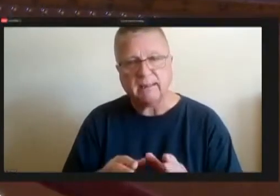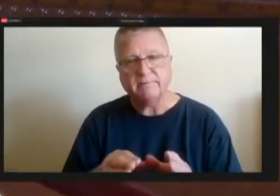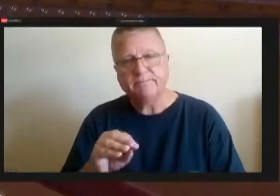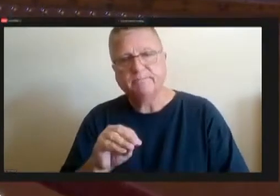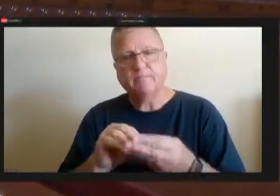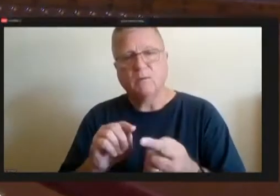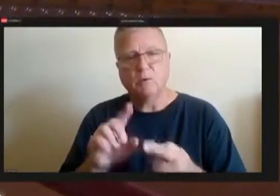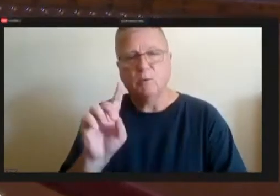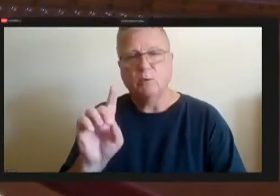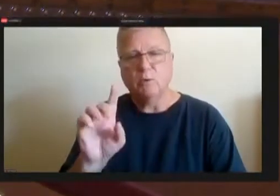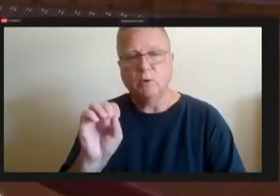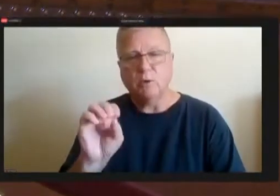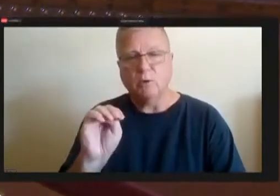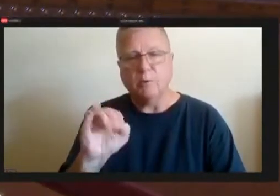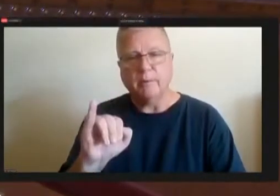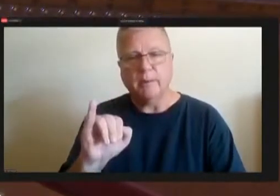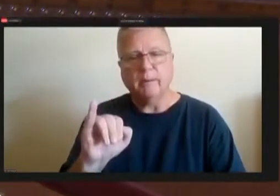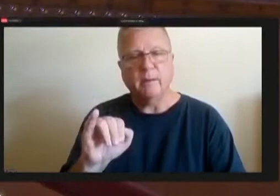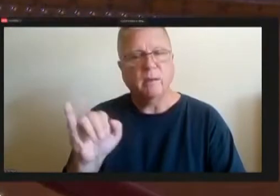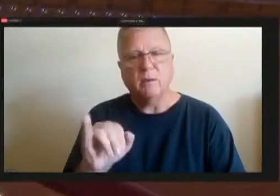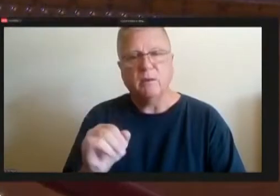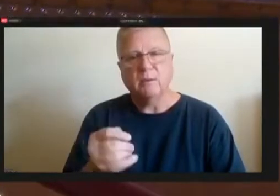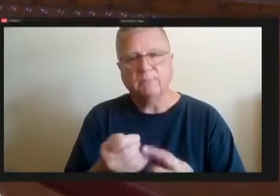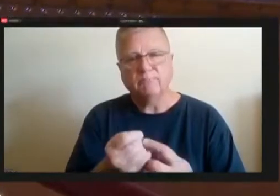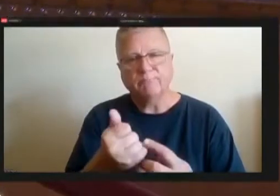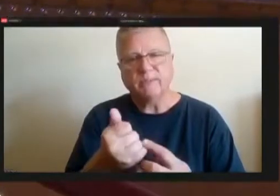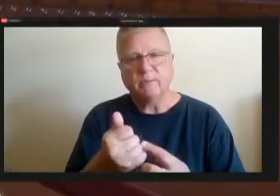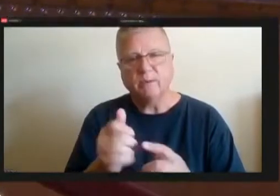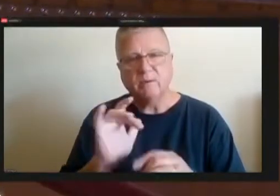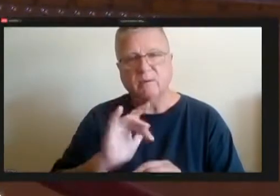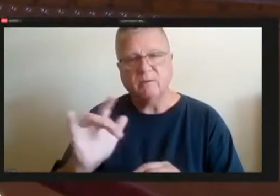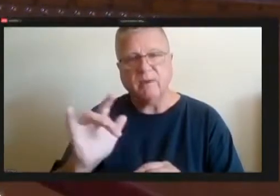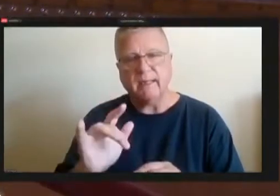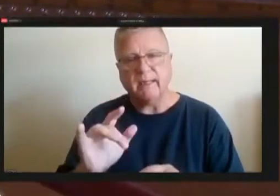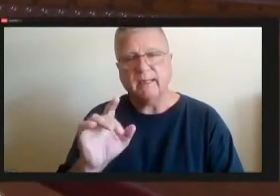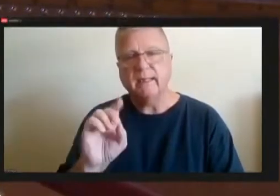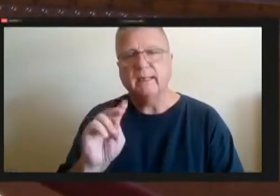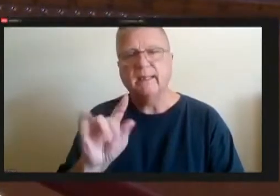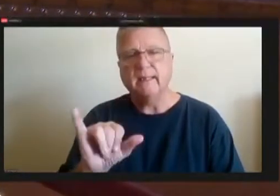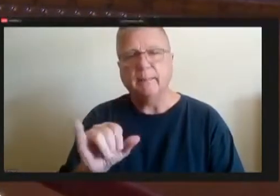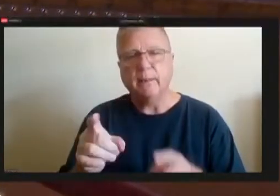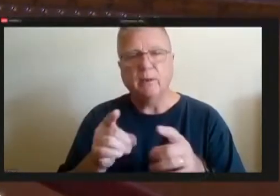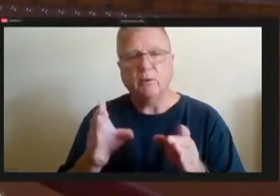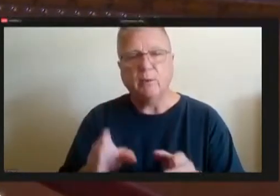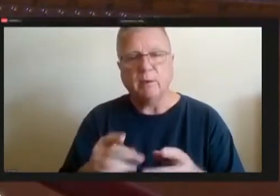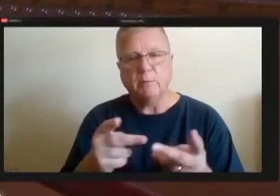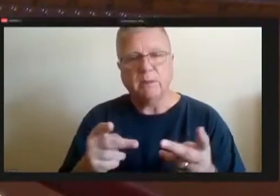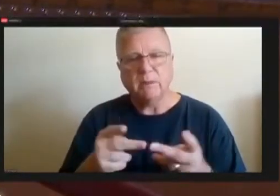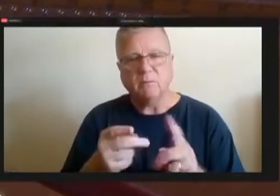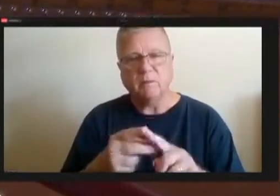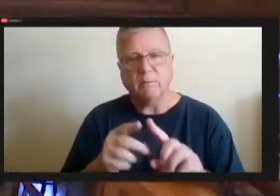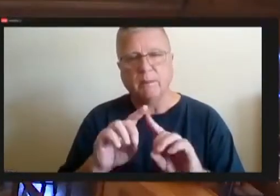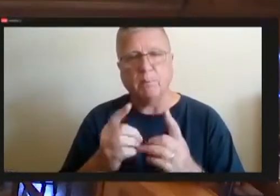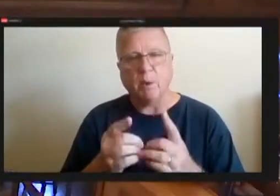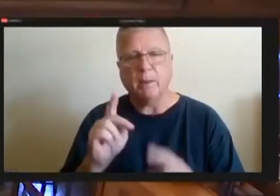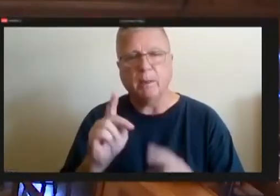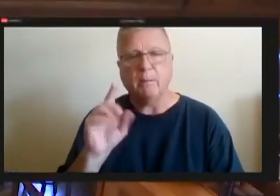It also removes a vacant deputy director position from the Department of Public Works. Most brief second.